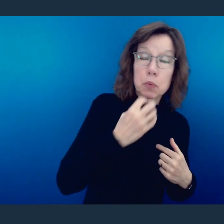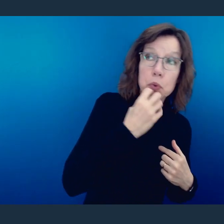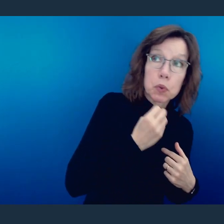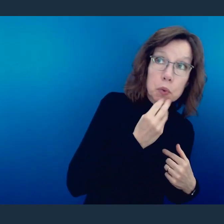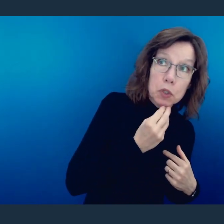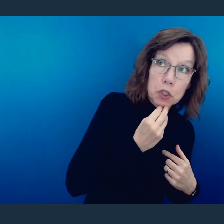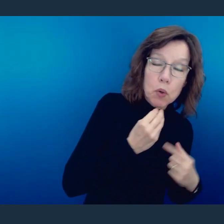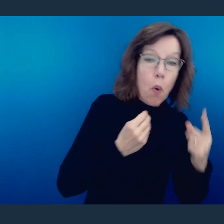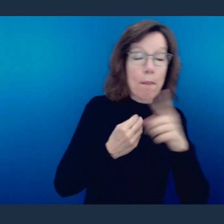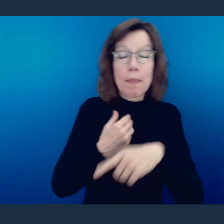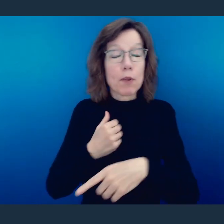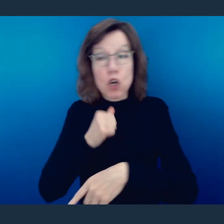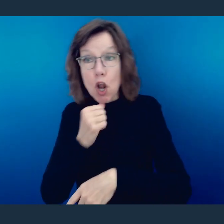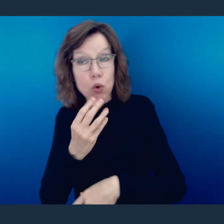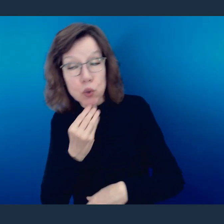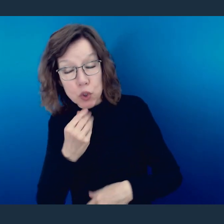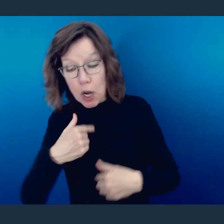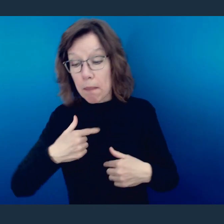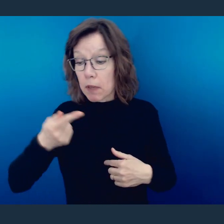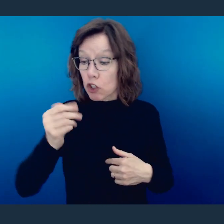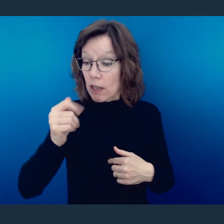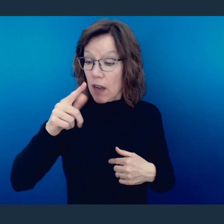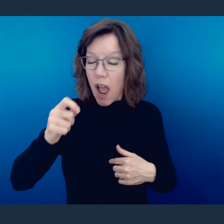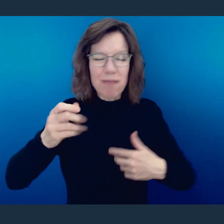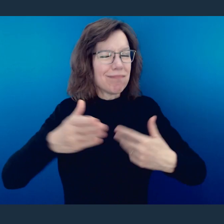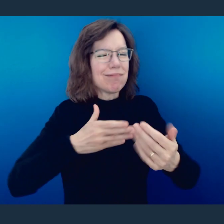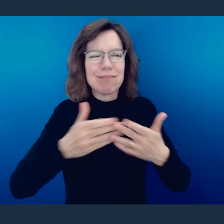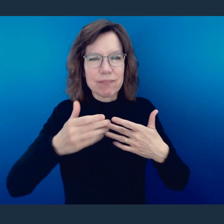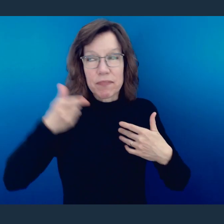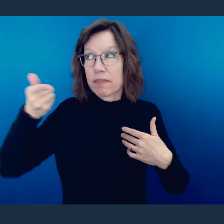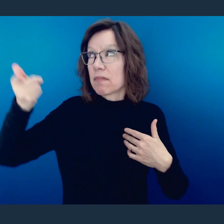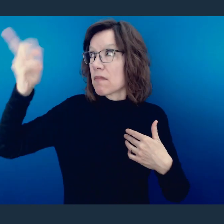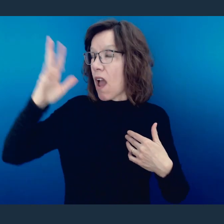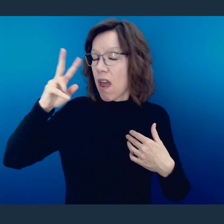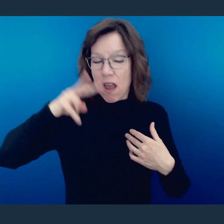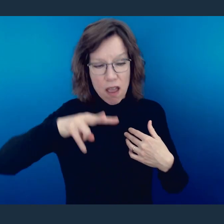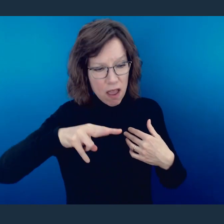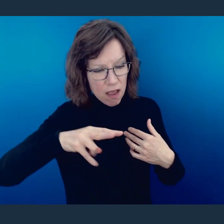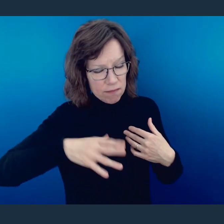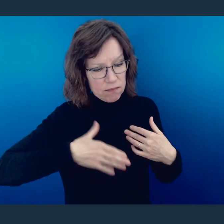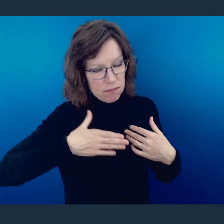or maybe you're not of Jewish descent, you're a gentile, that He died so that God's mercy